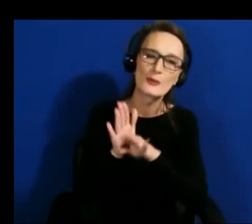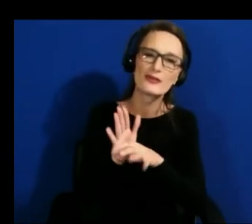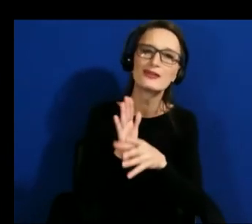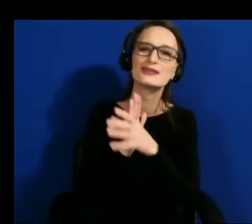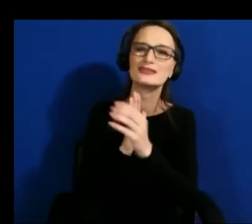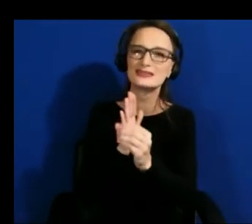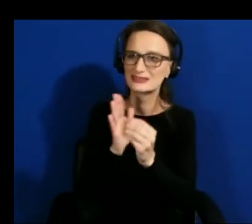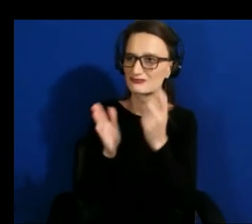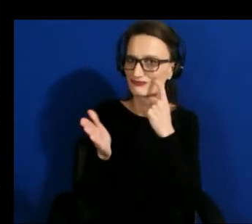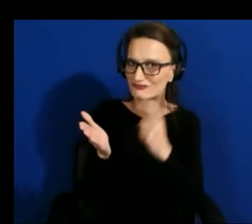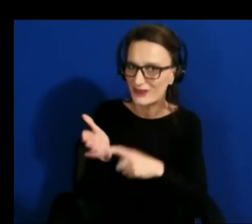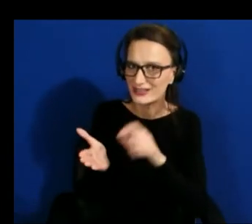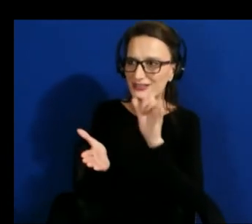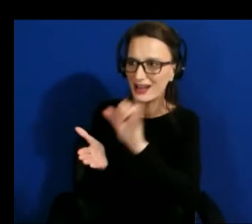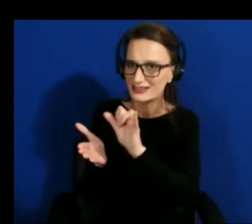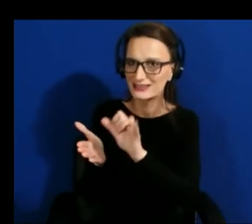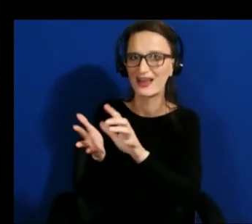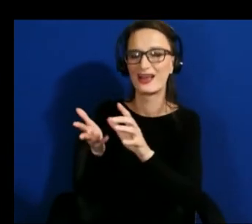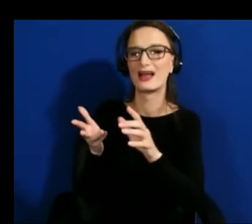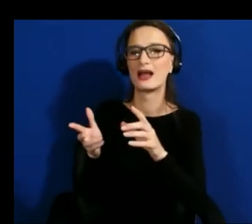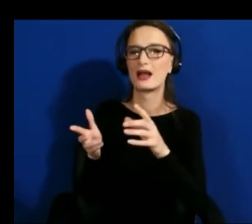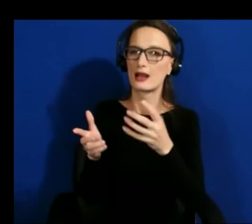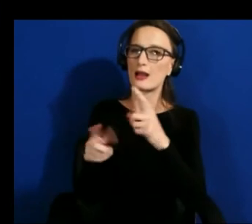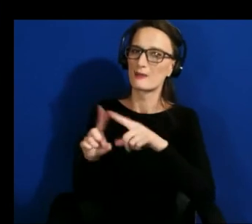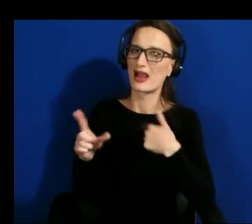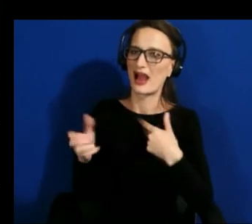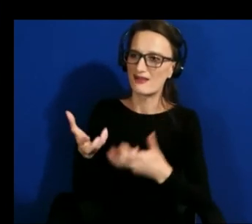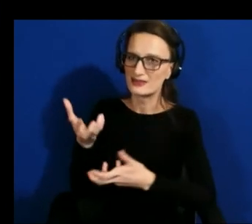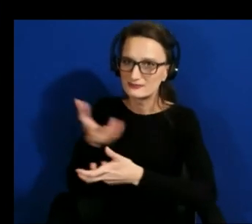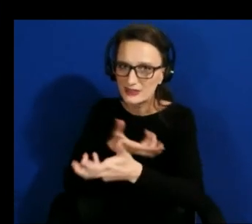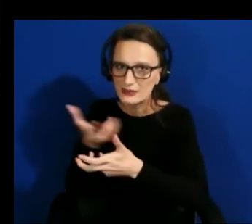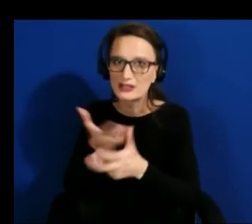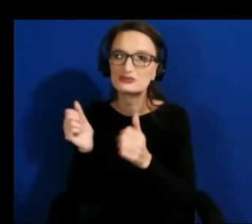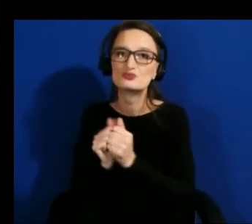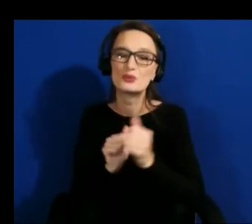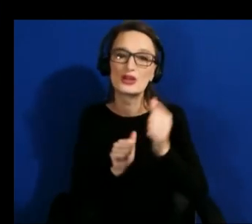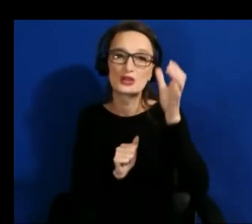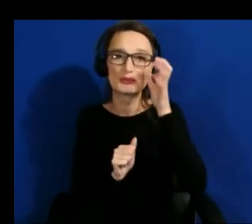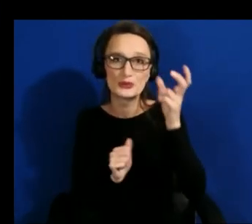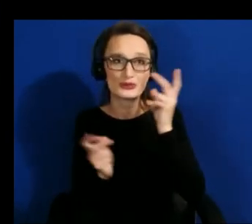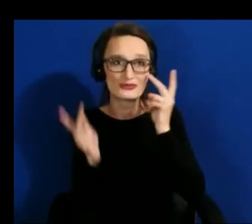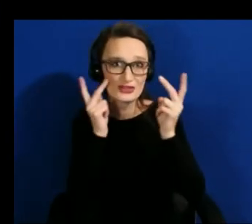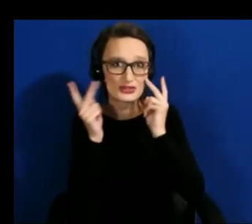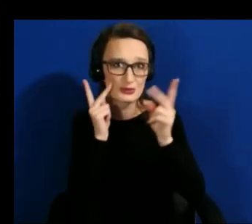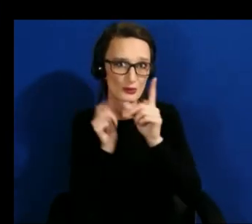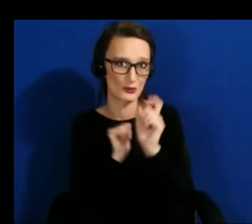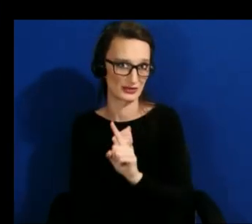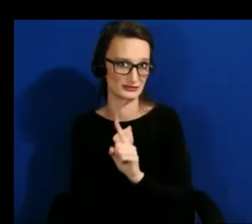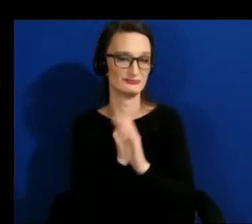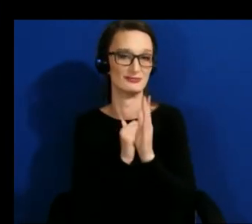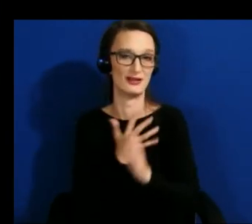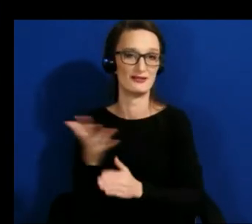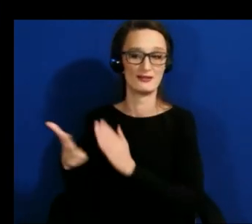as well as deep computer vision questions there um the second main challenge is that uh at least in